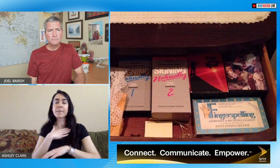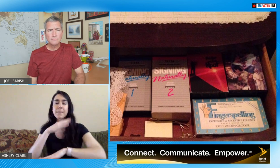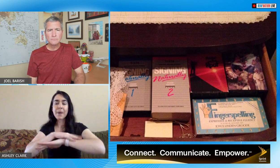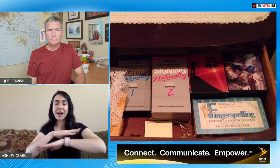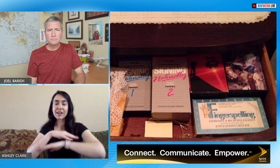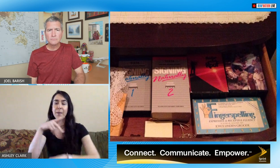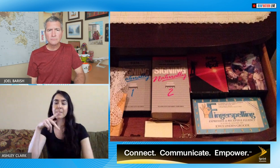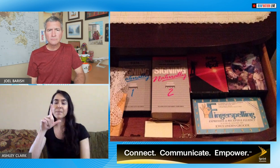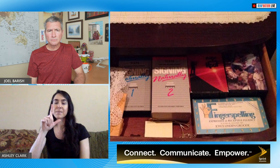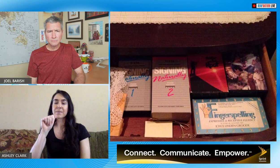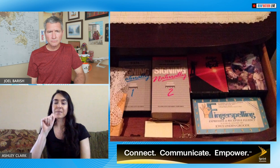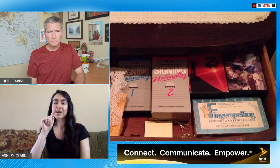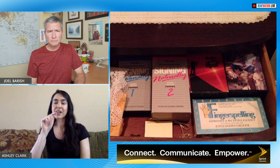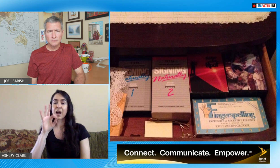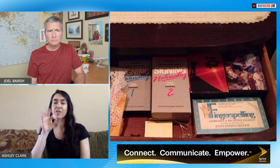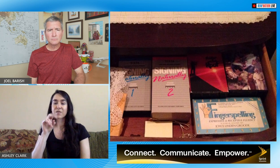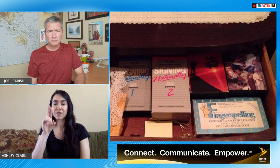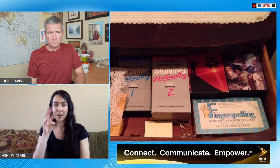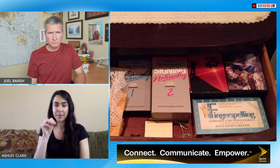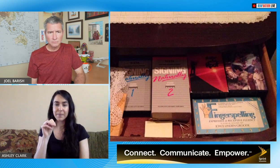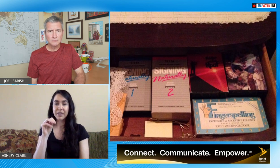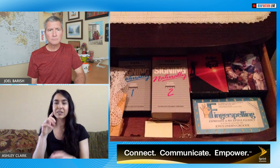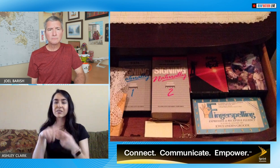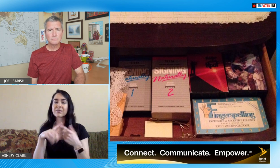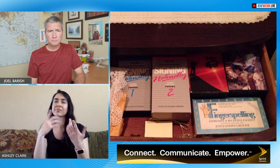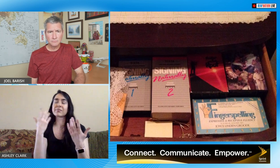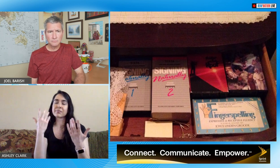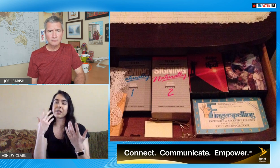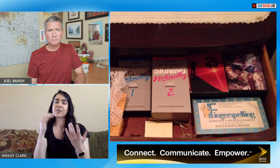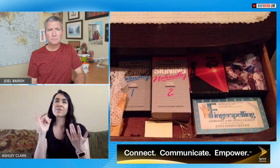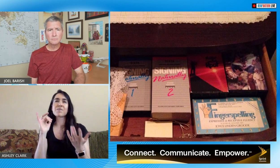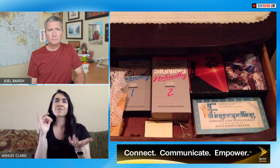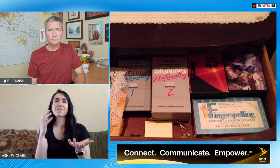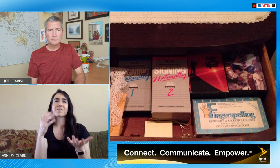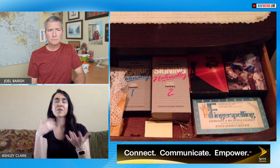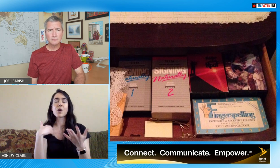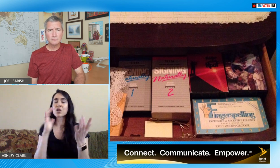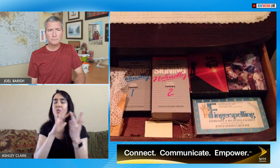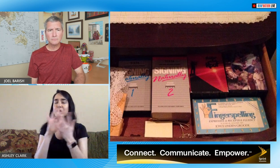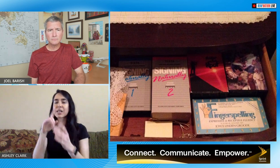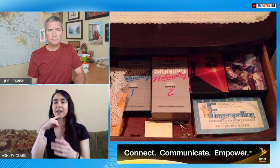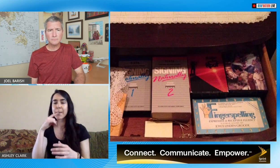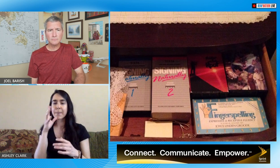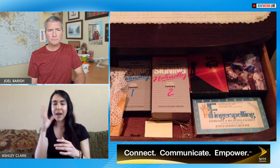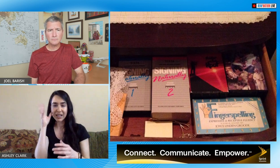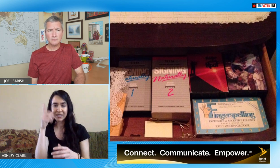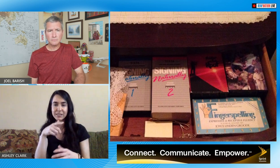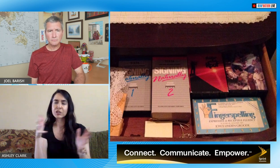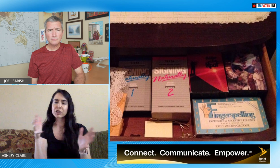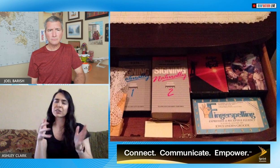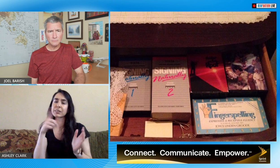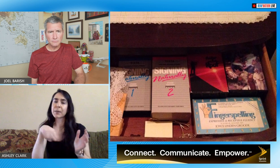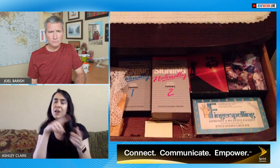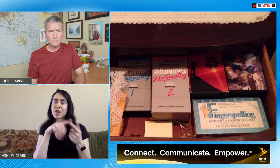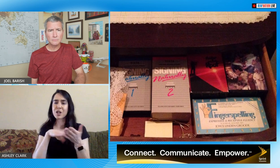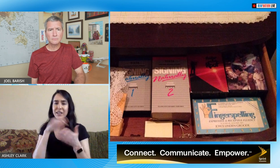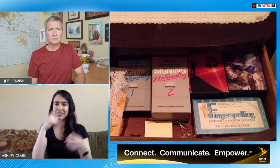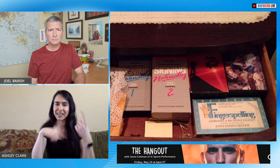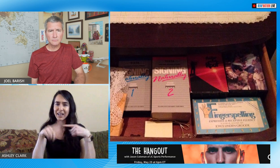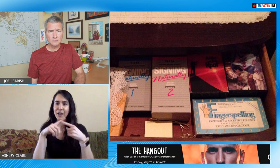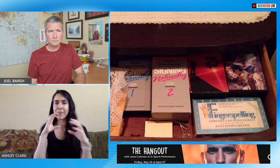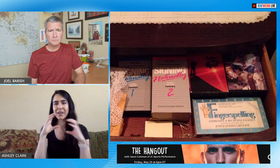wanted to use my platform on Instagram to reach out to other hearing parents to